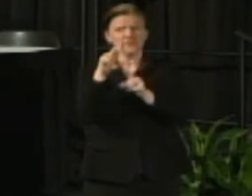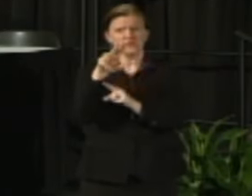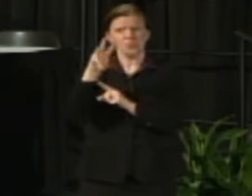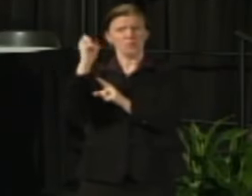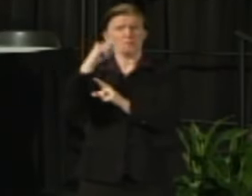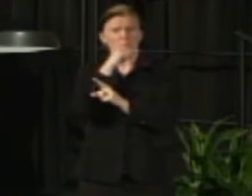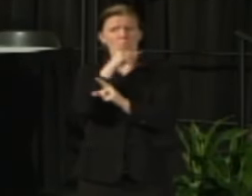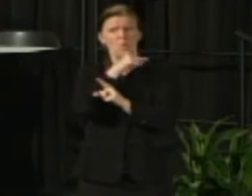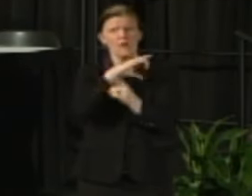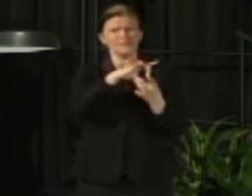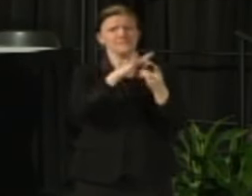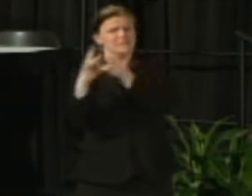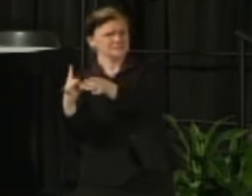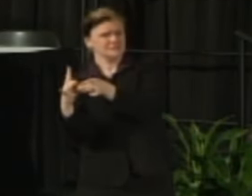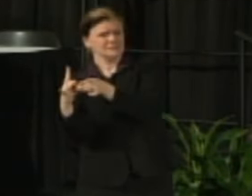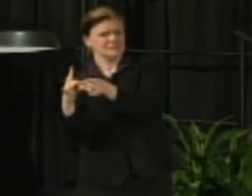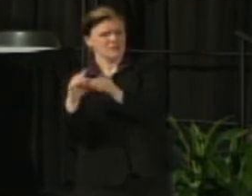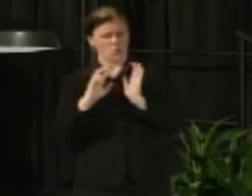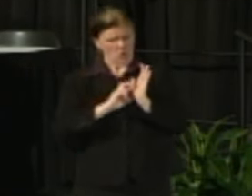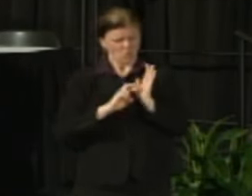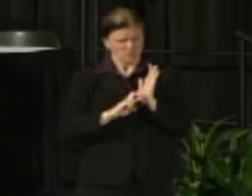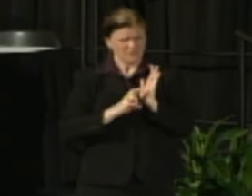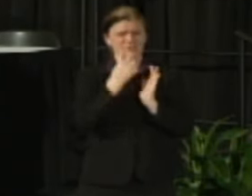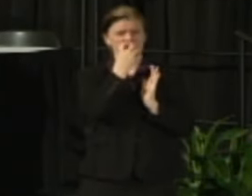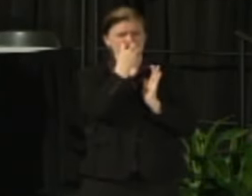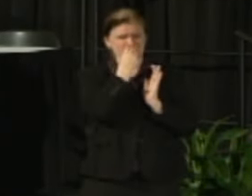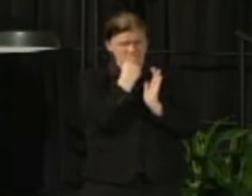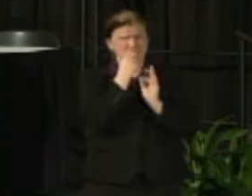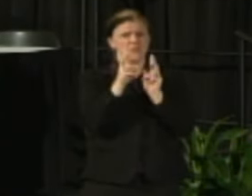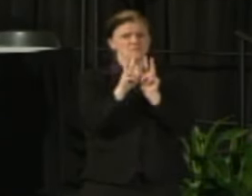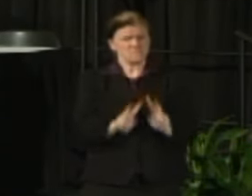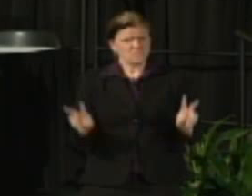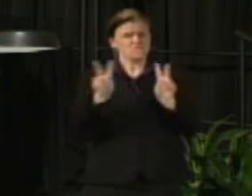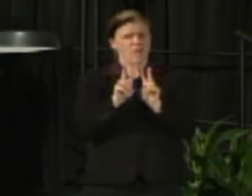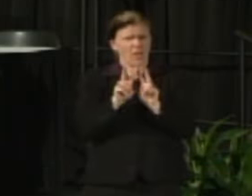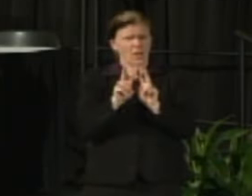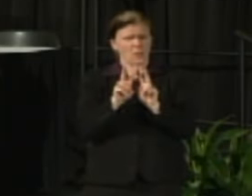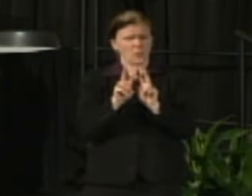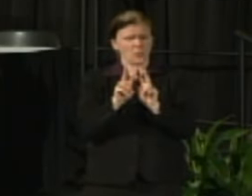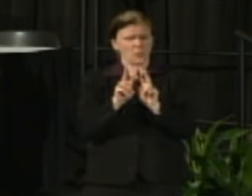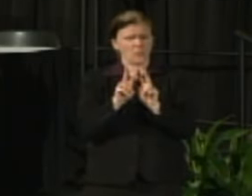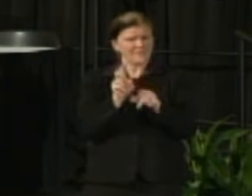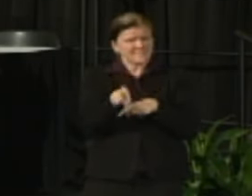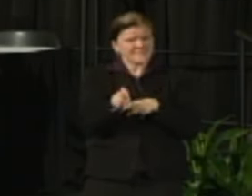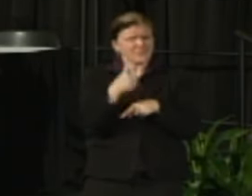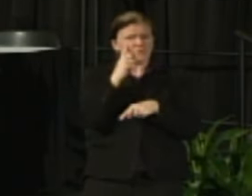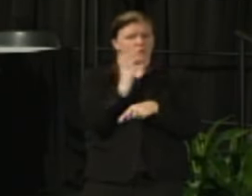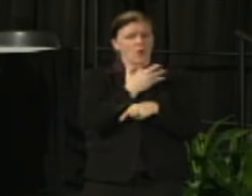that this is a critically important value-added contribution necessity for the types of thing that we do.